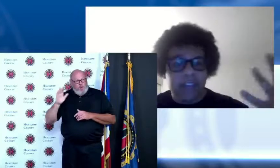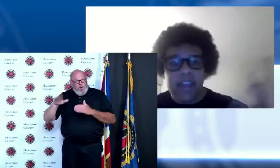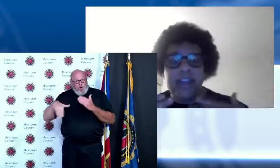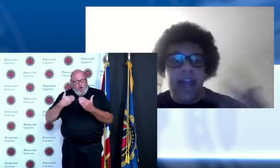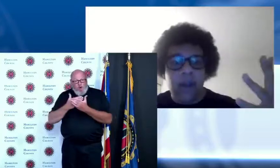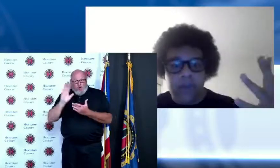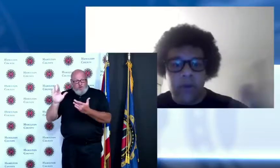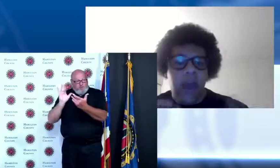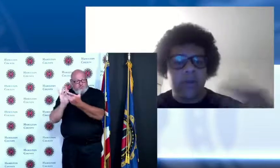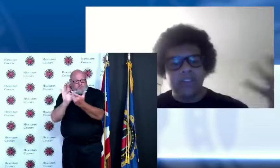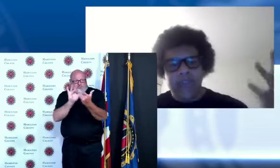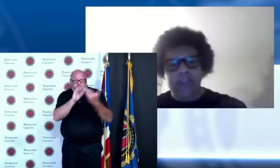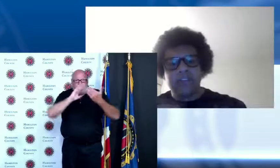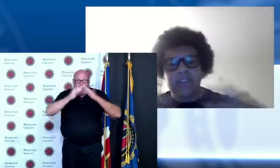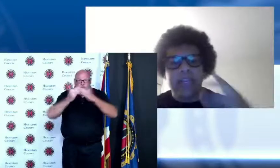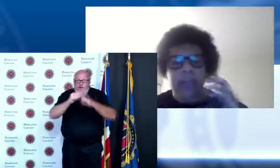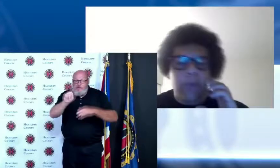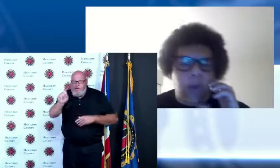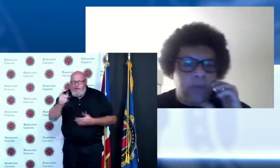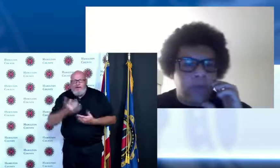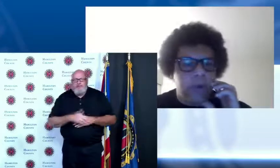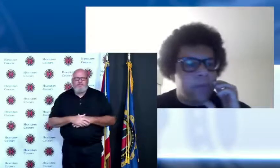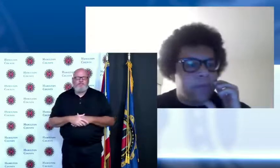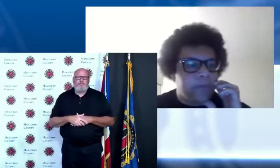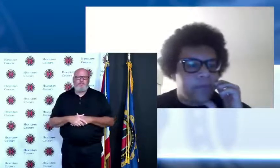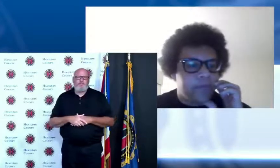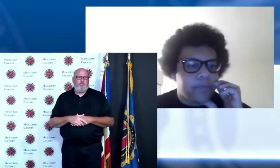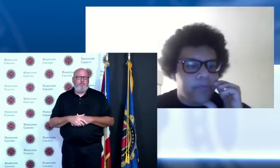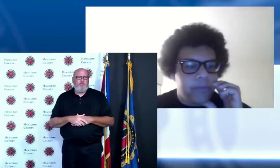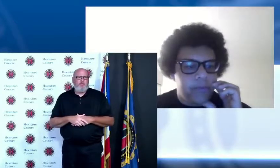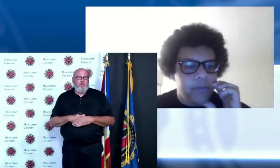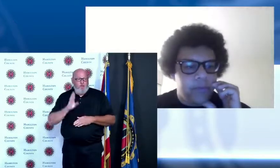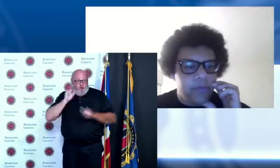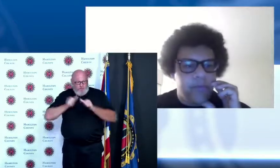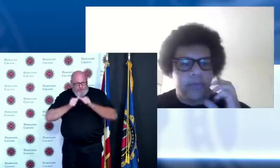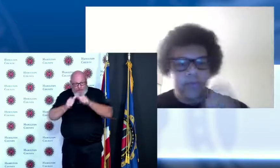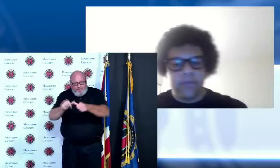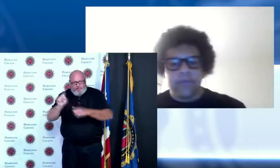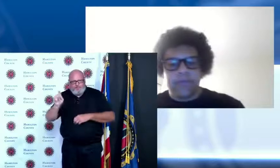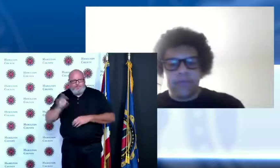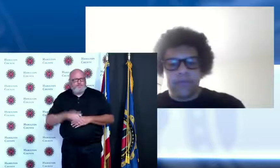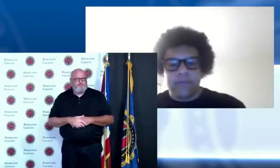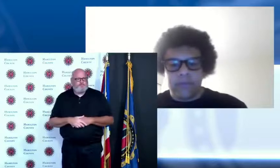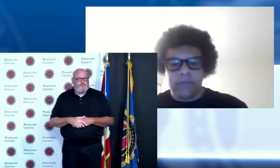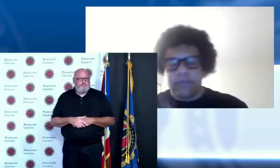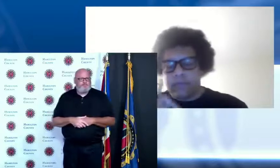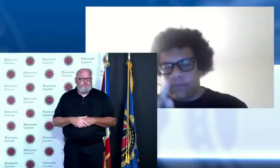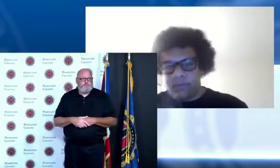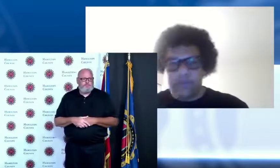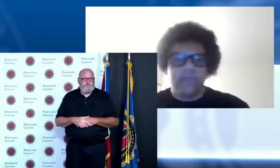vaccinated to get out and vote how much of that is going to be kept going forward I'm glad you asked because that was going to be my the last thing I mentioned at the briefing